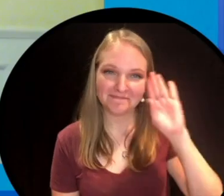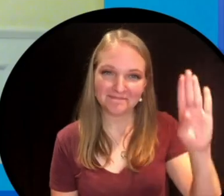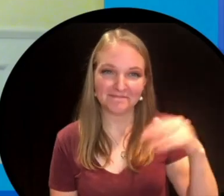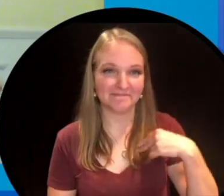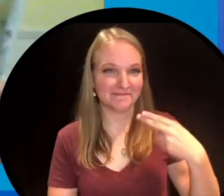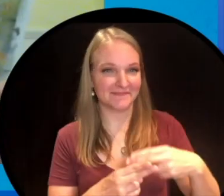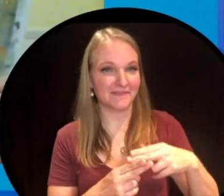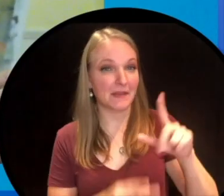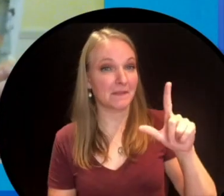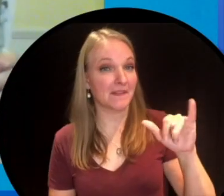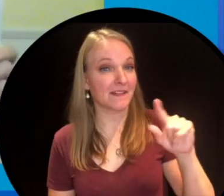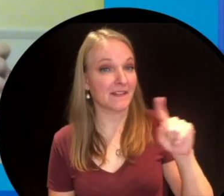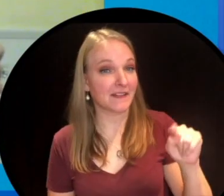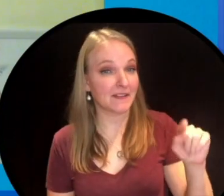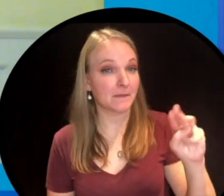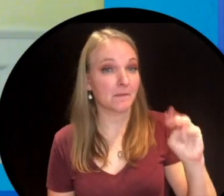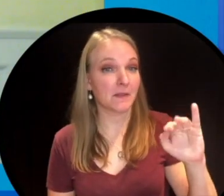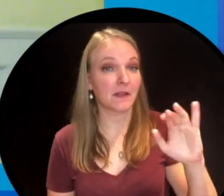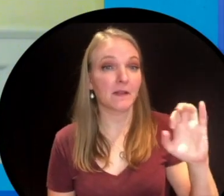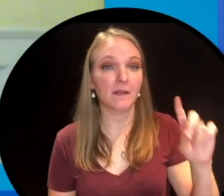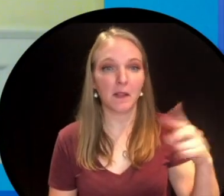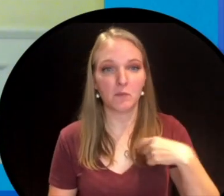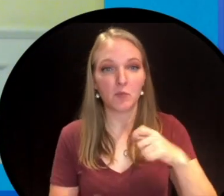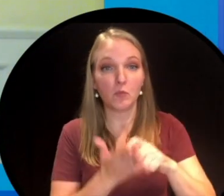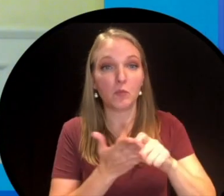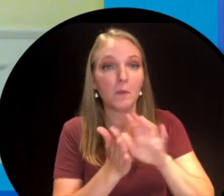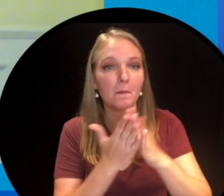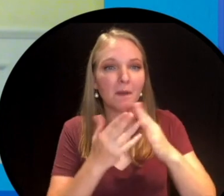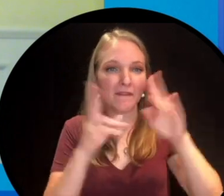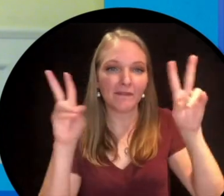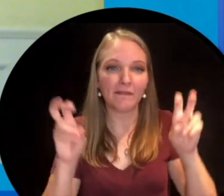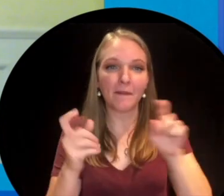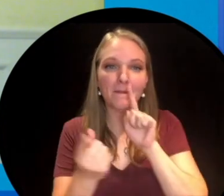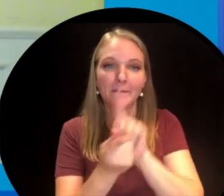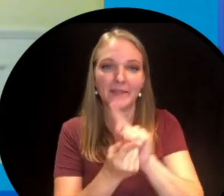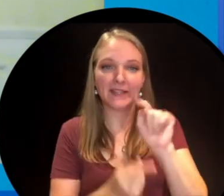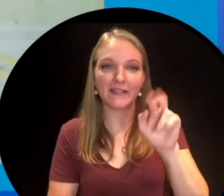Hi, my name is Liz Macleod and I wrote Meet Terry Fox. It's just one of the books in a